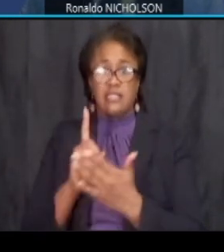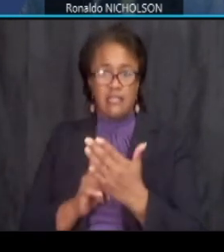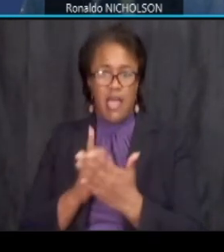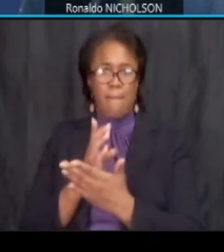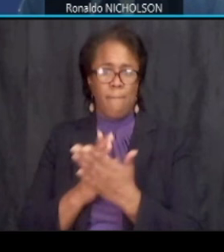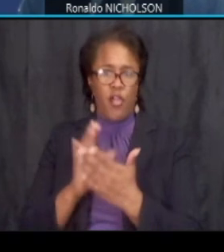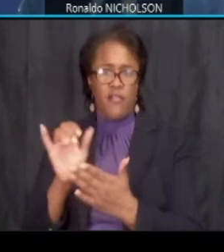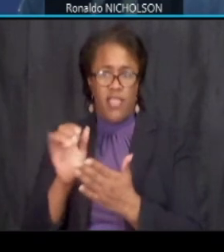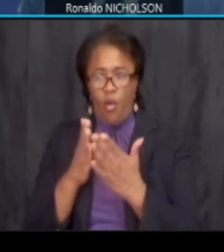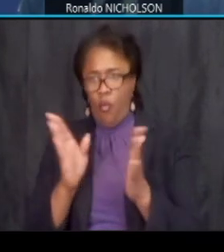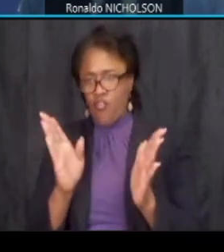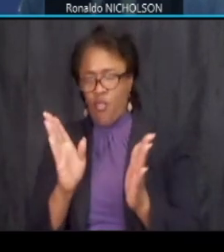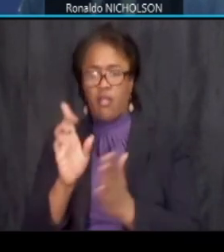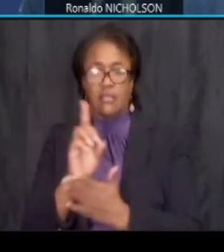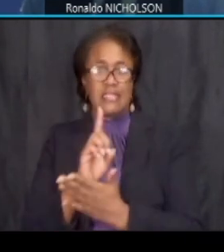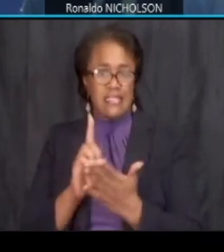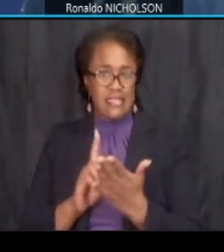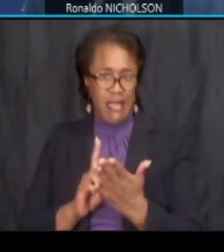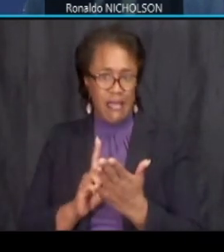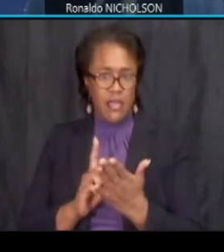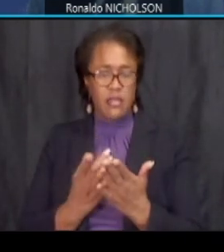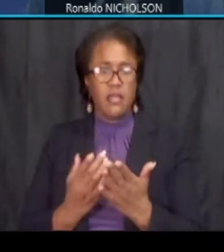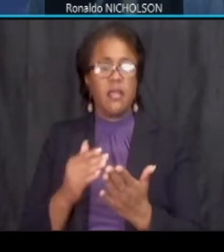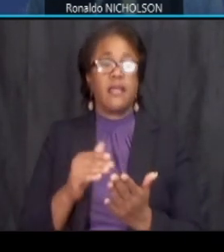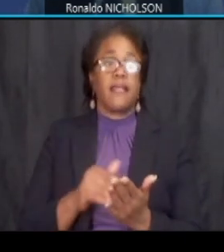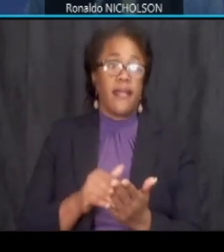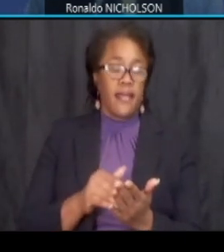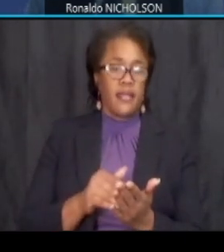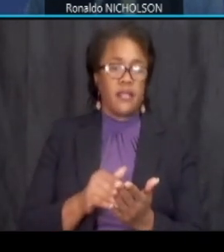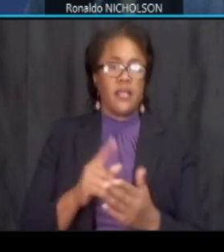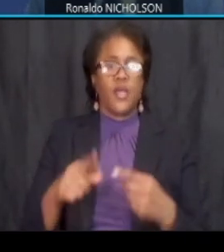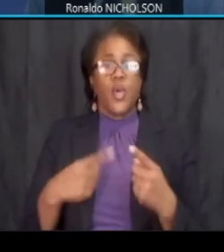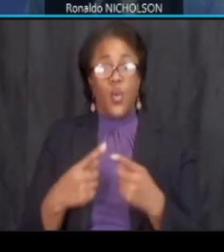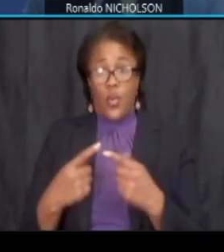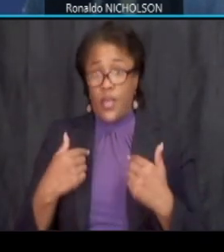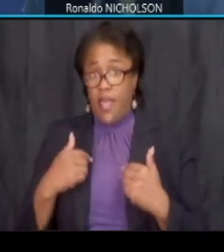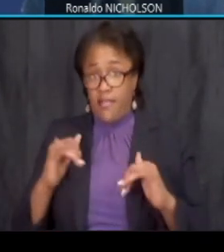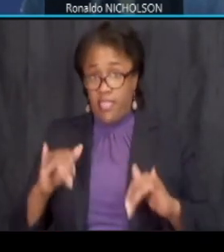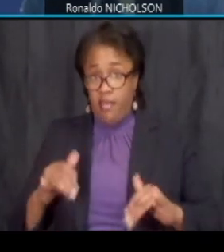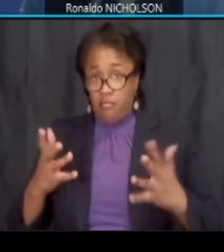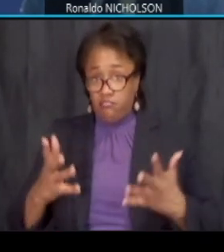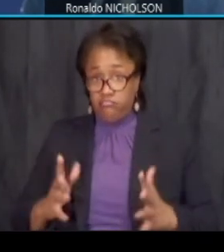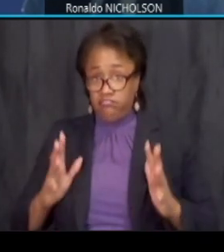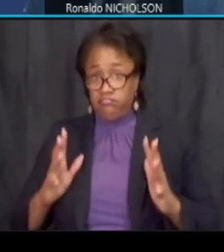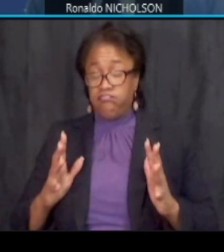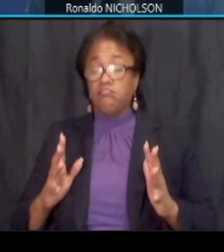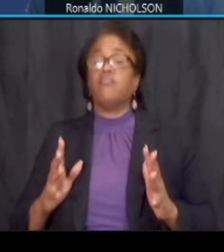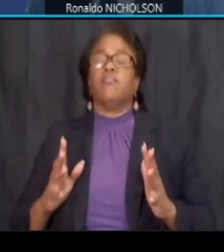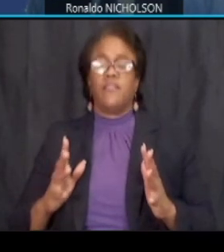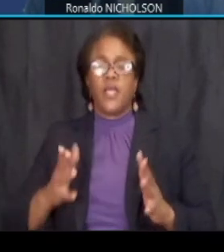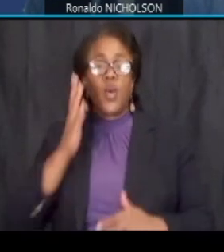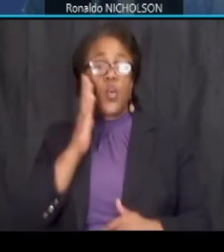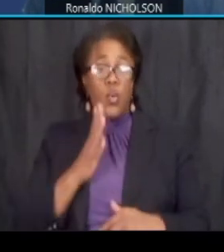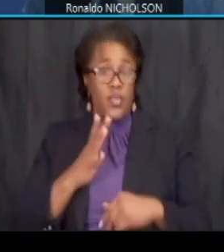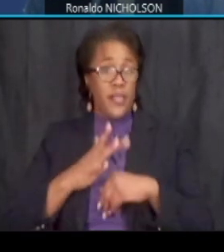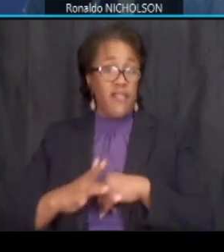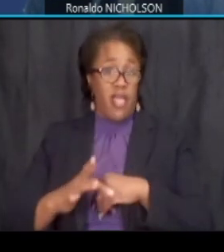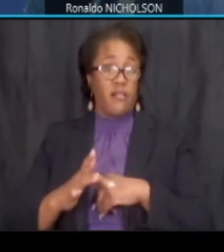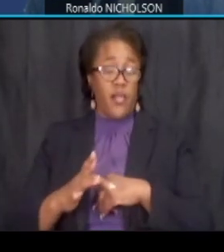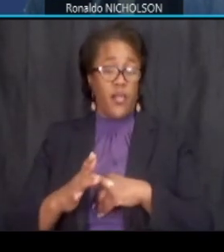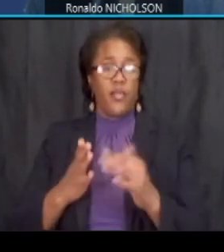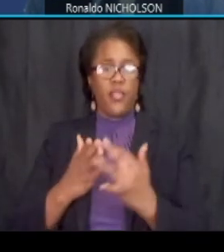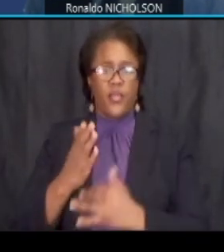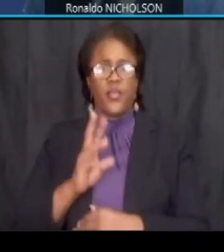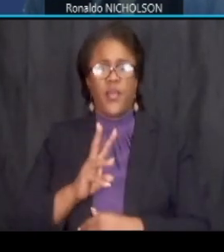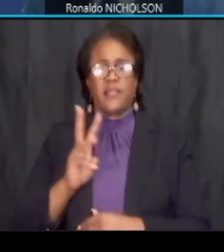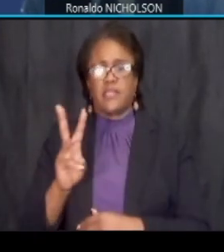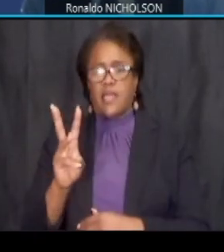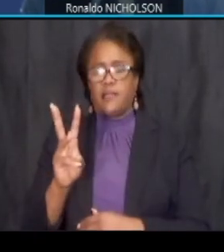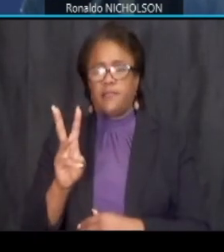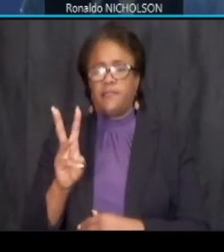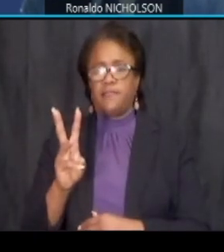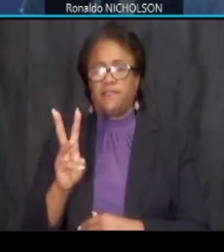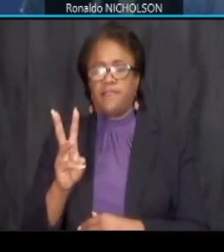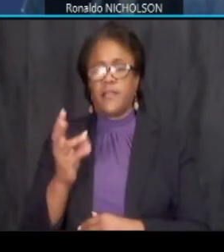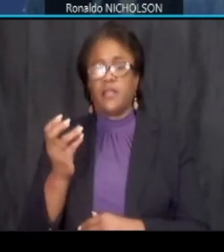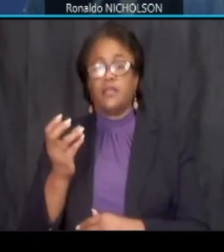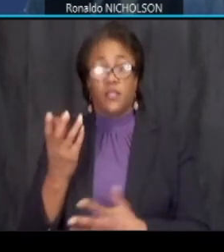design um again um once we have that it would be available via the website or please get in touch